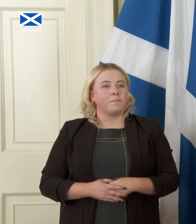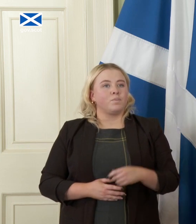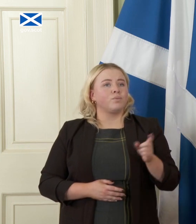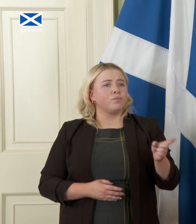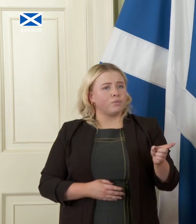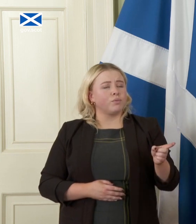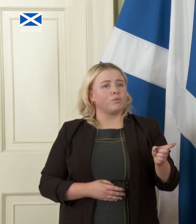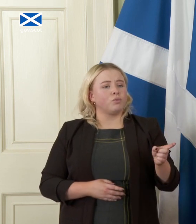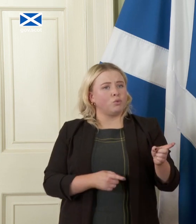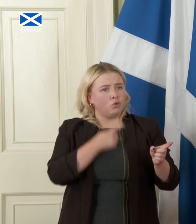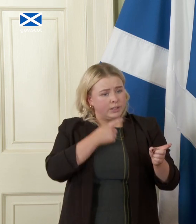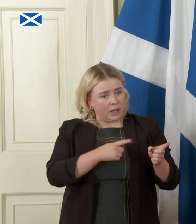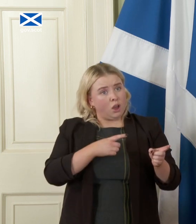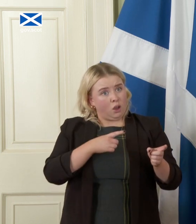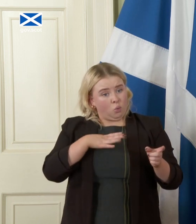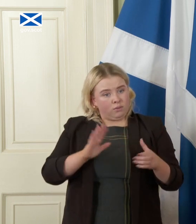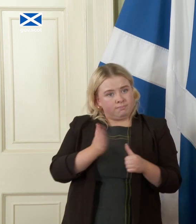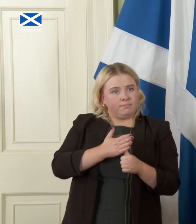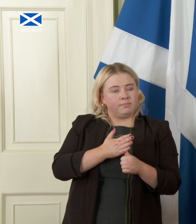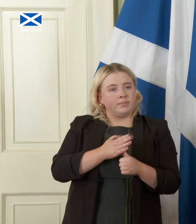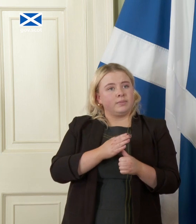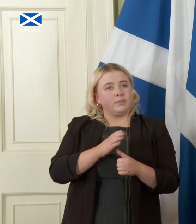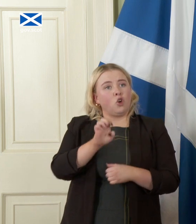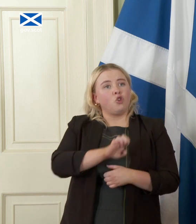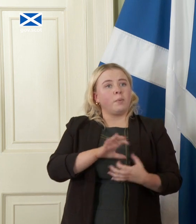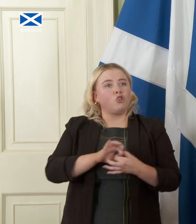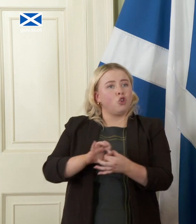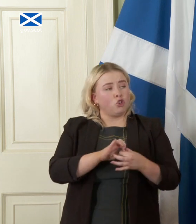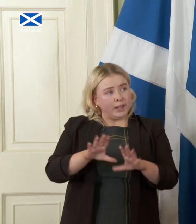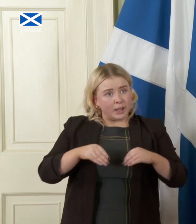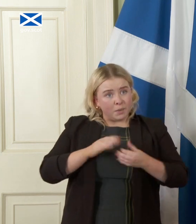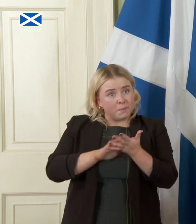were to rejoin the EU do you accept that means a customs border with the rest of